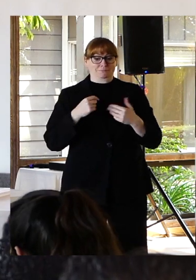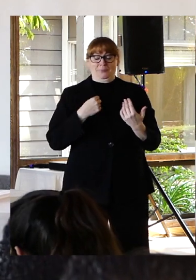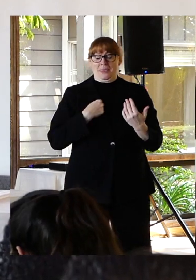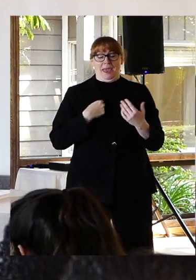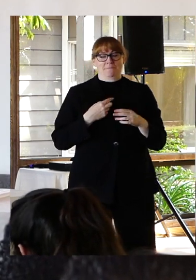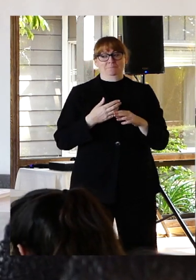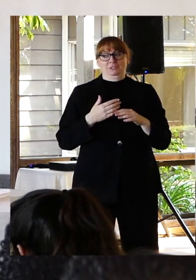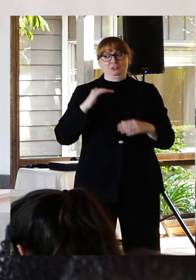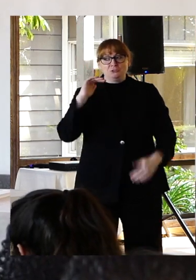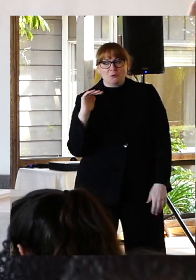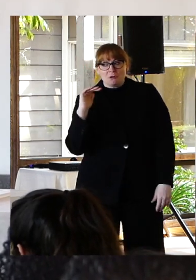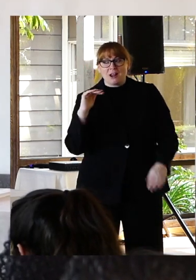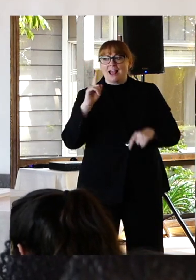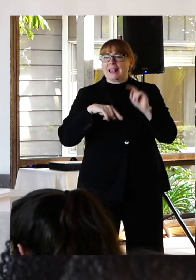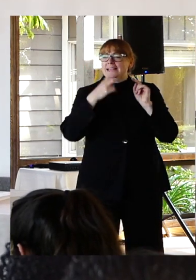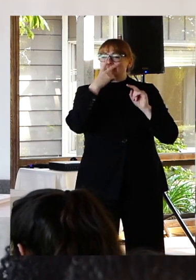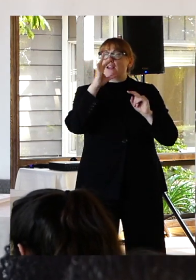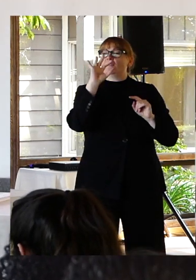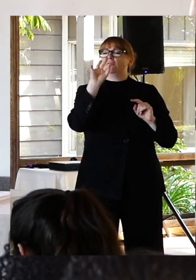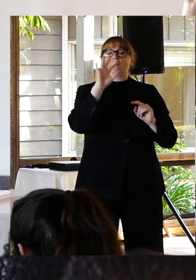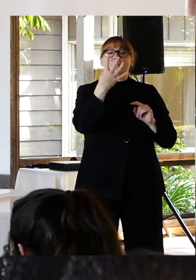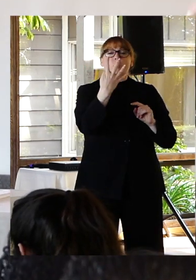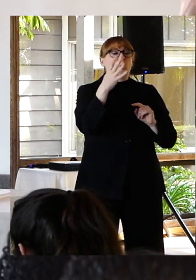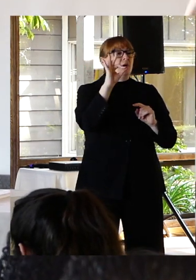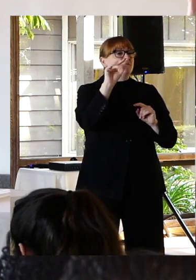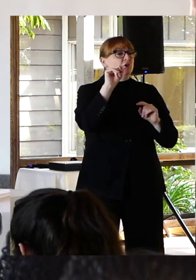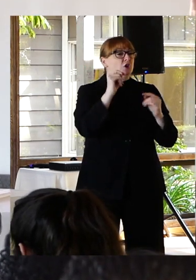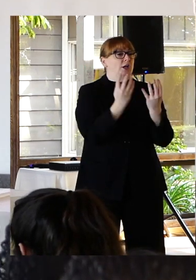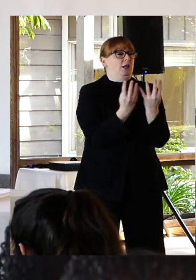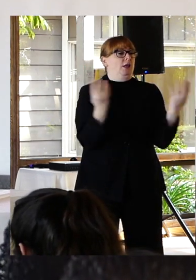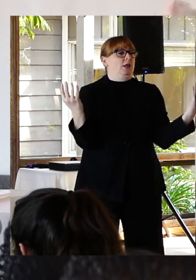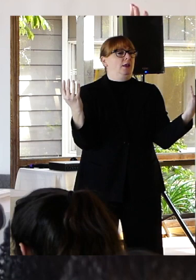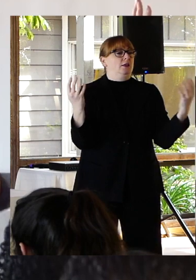the four foot guardrail and so I sat there like a kid at the zoo with my